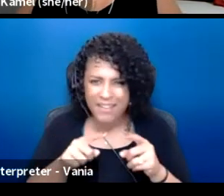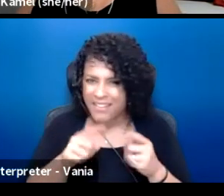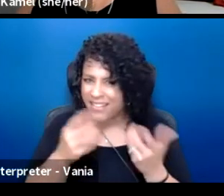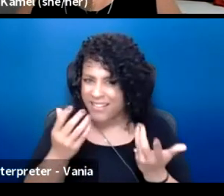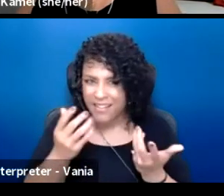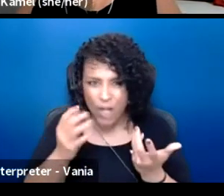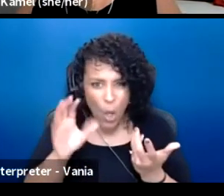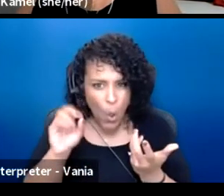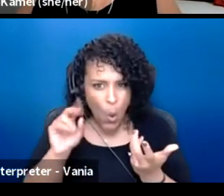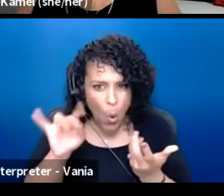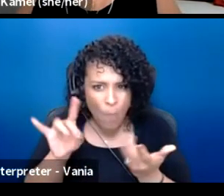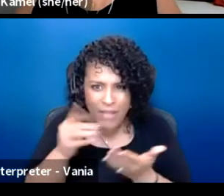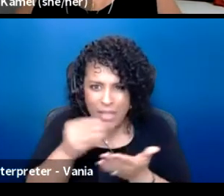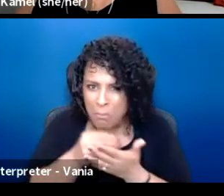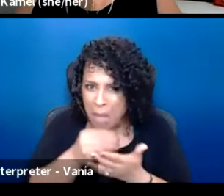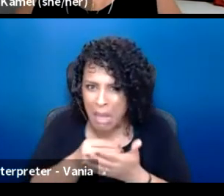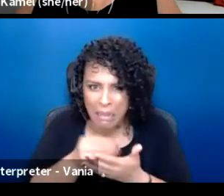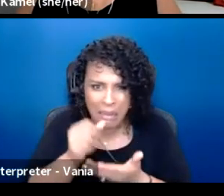But I think that we gotta get through this.